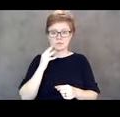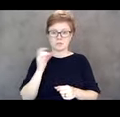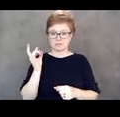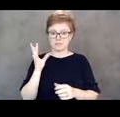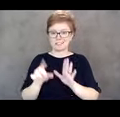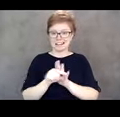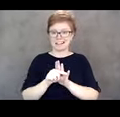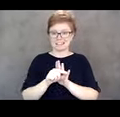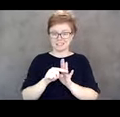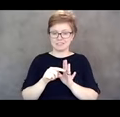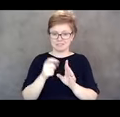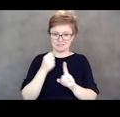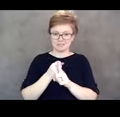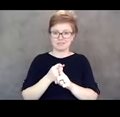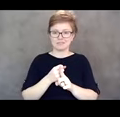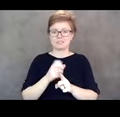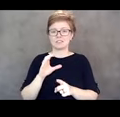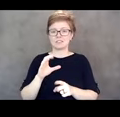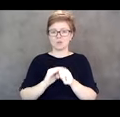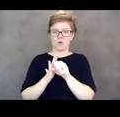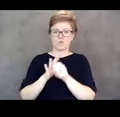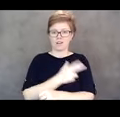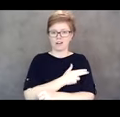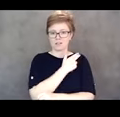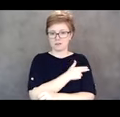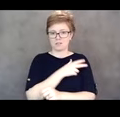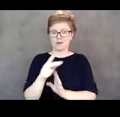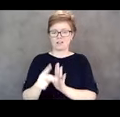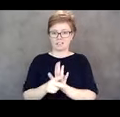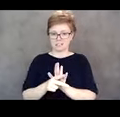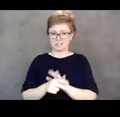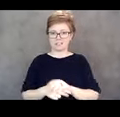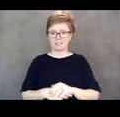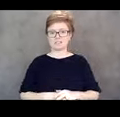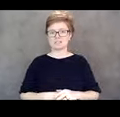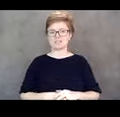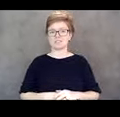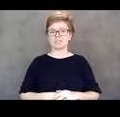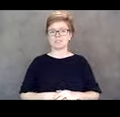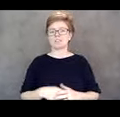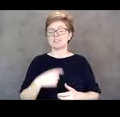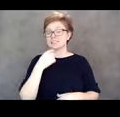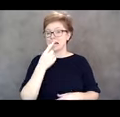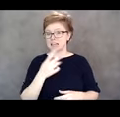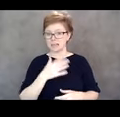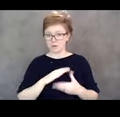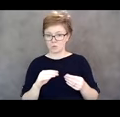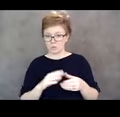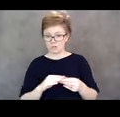and I learned that telling or retelling my story and hearing other stories actually gave people strength.